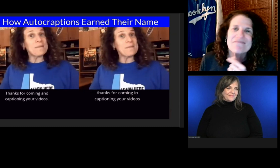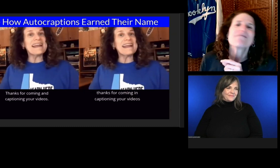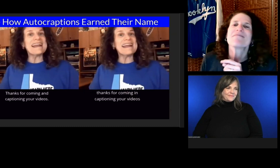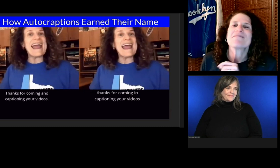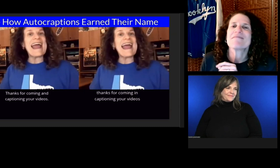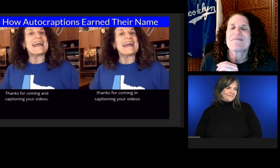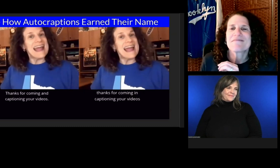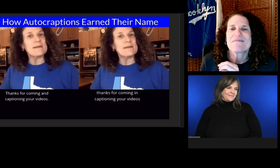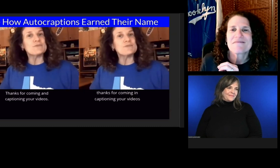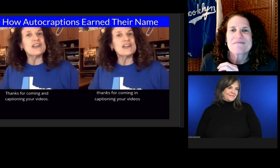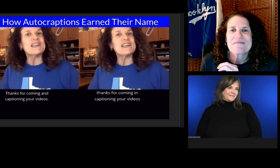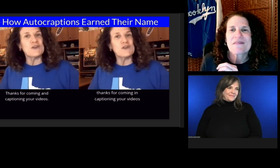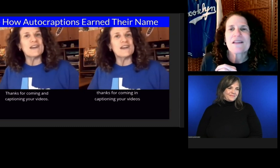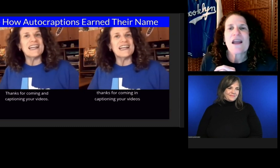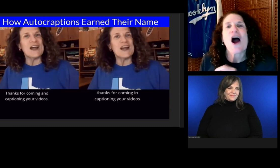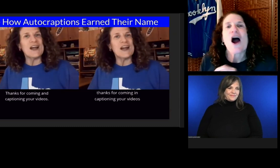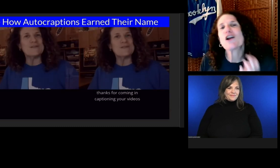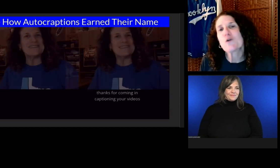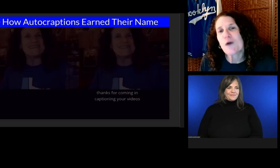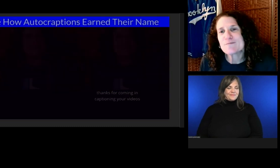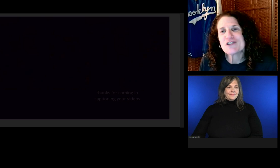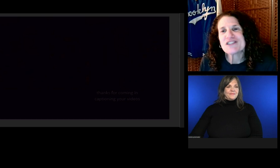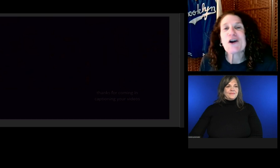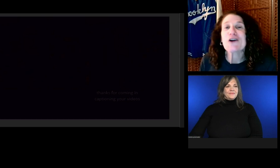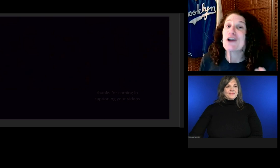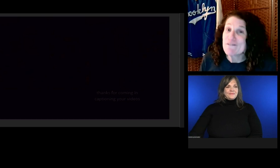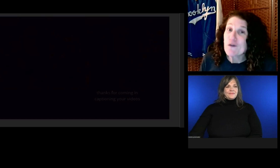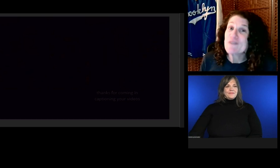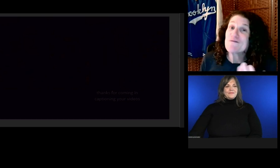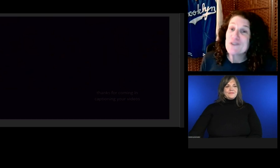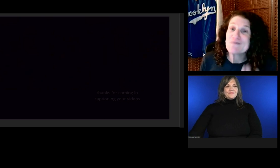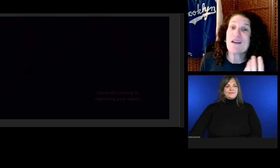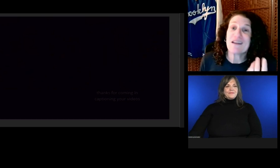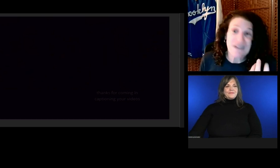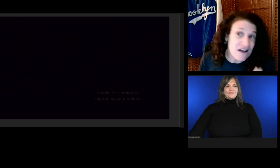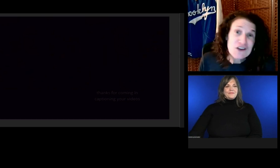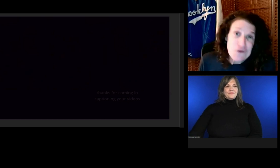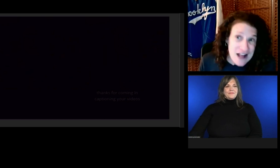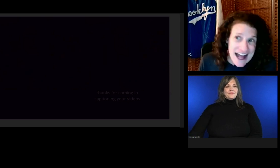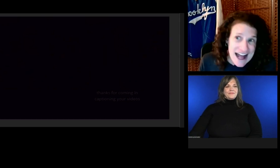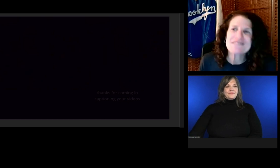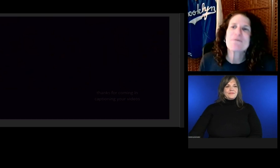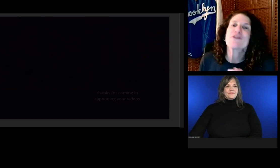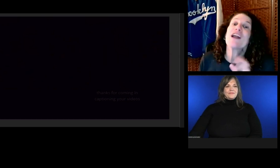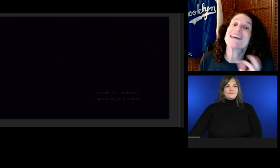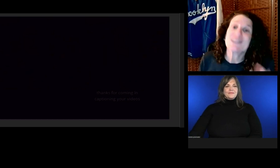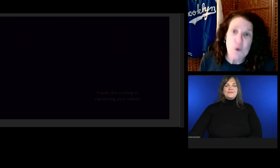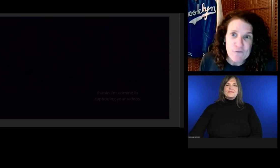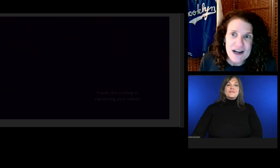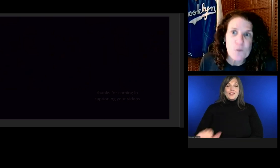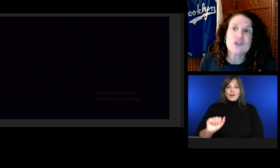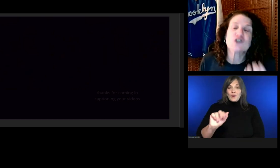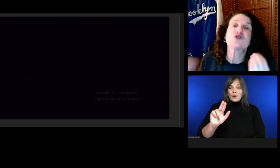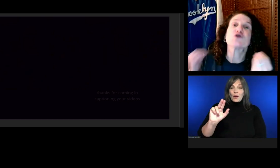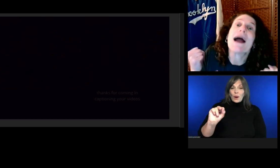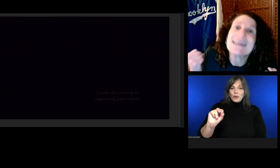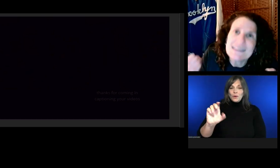Thanks for coming and captioning your videos. Autocraptions are good for a few laughs, but they're not so funny when you're trying